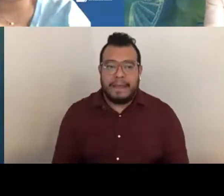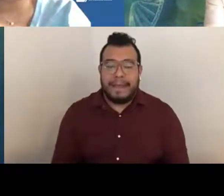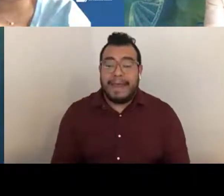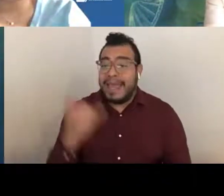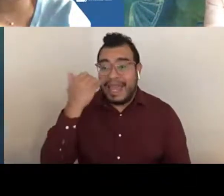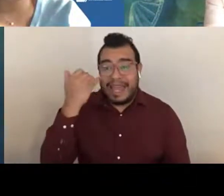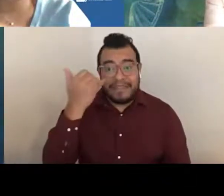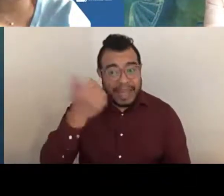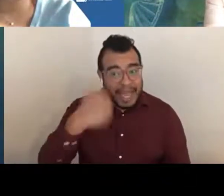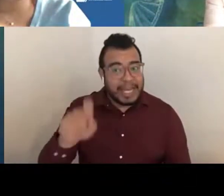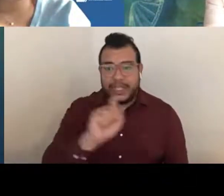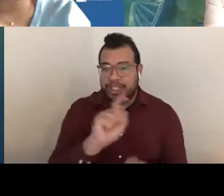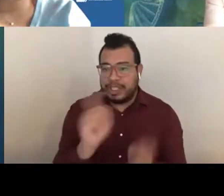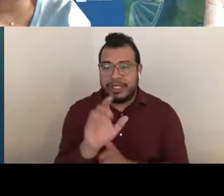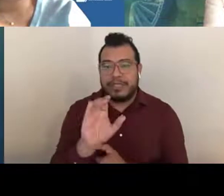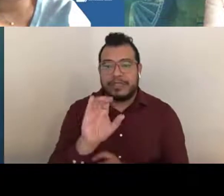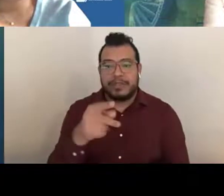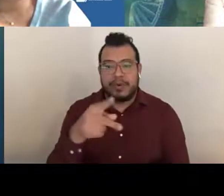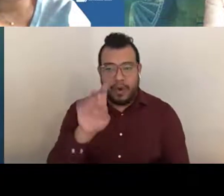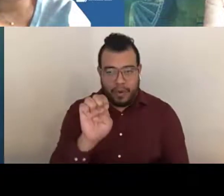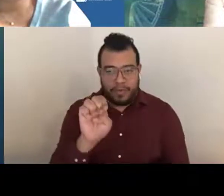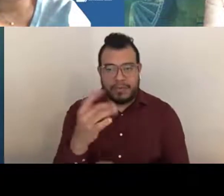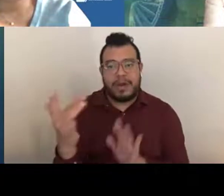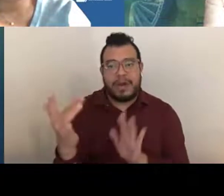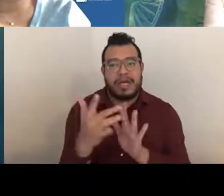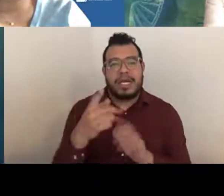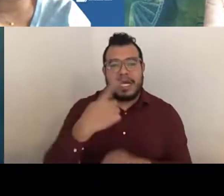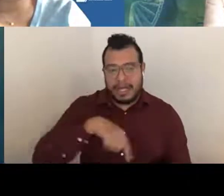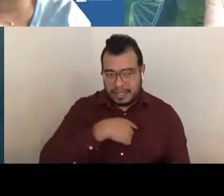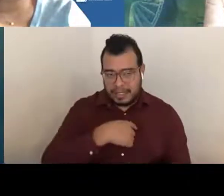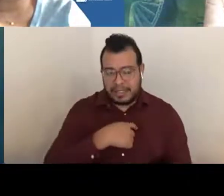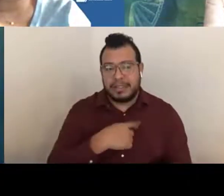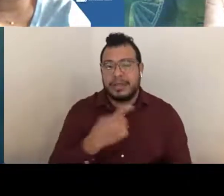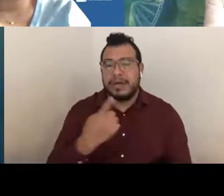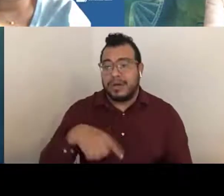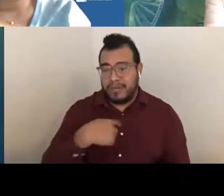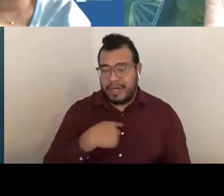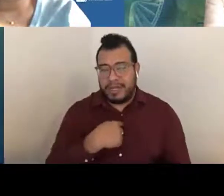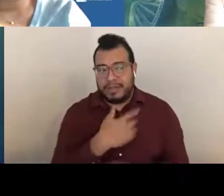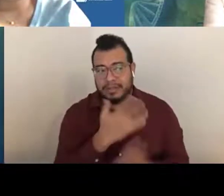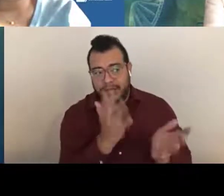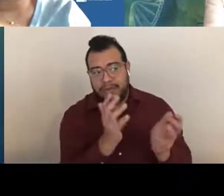you would contact us and then we would actually go back program, because that's a more scientific area